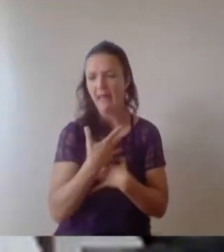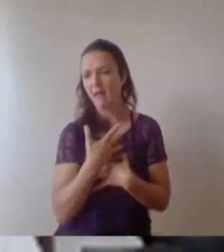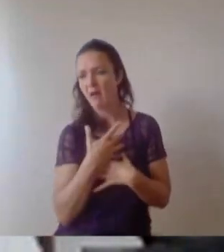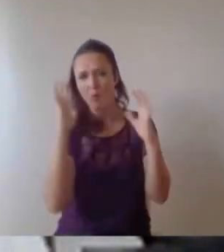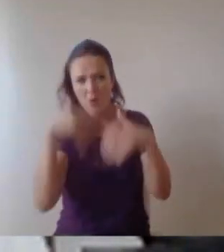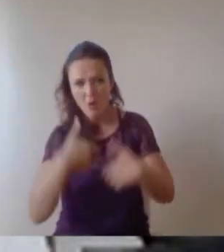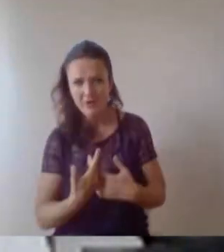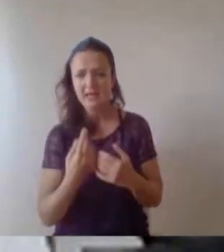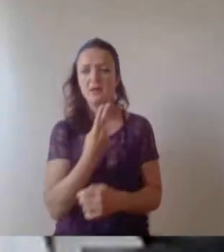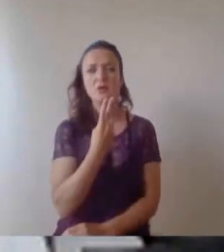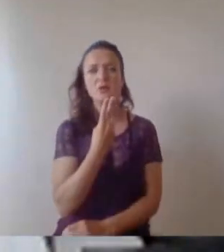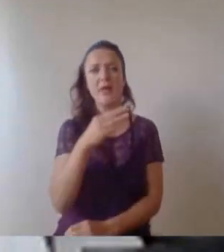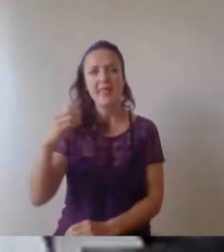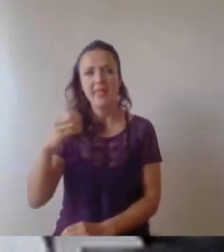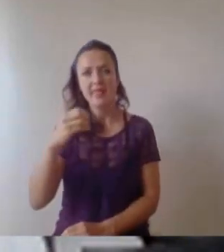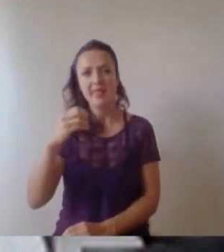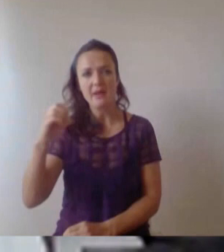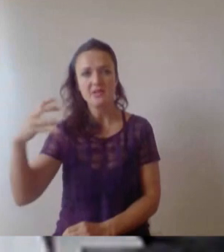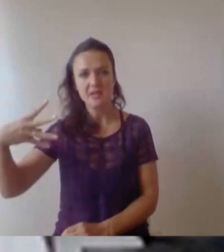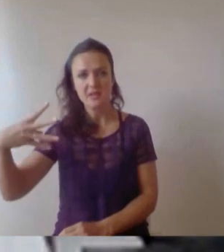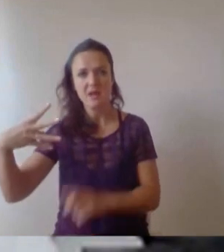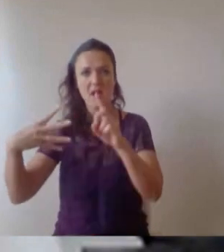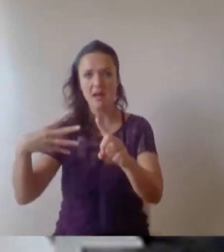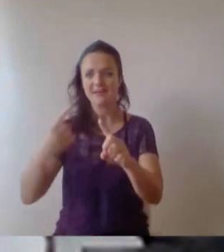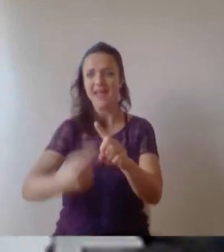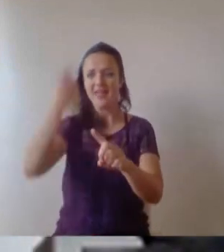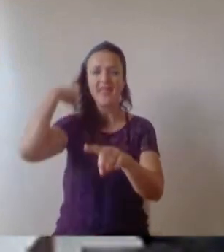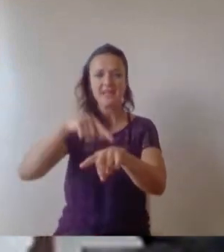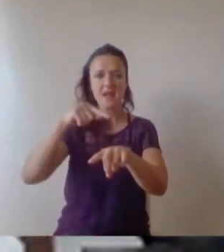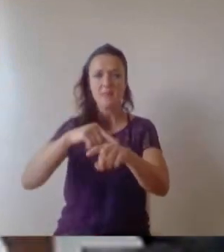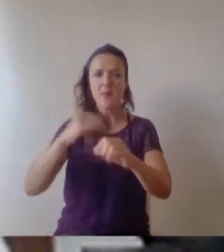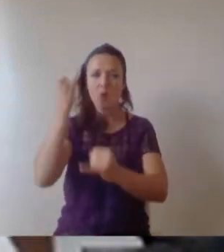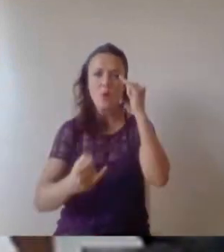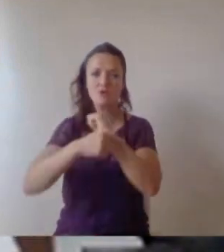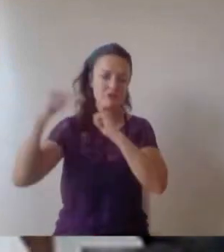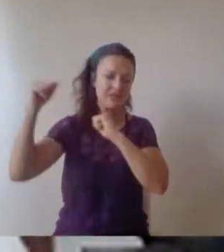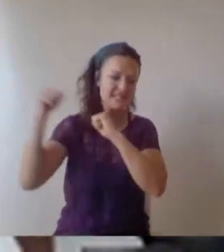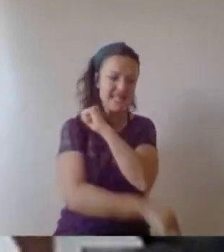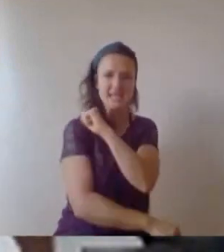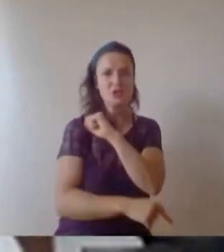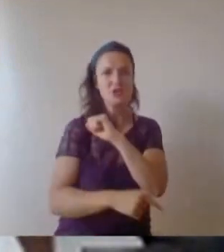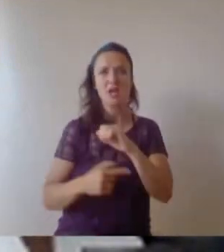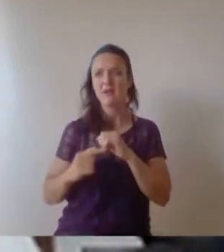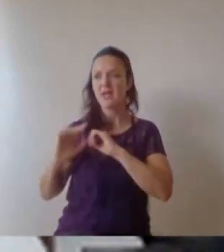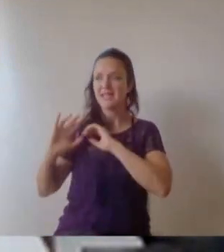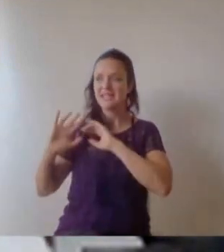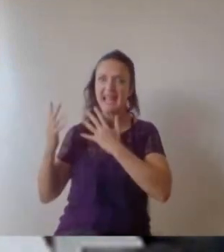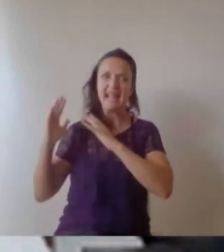during a huge financial crisis and the worst recession the world has seen is in decades. Not dissimilar to now and